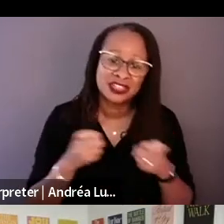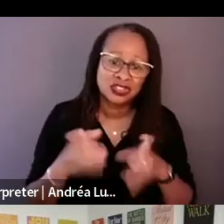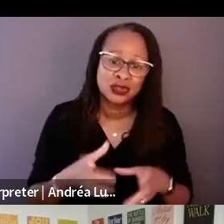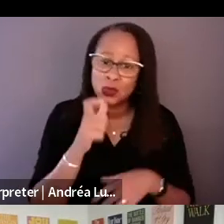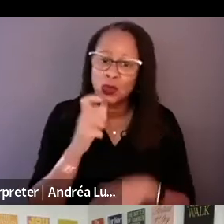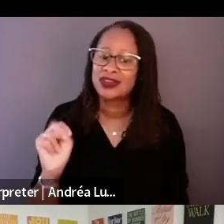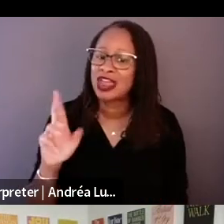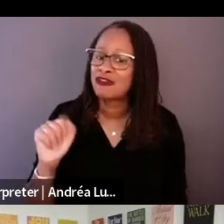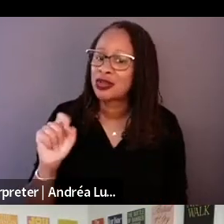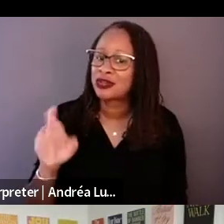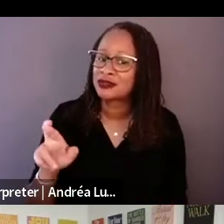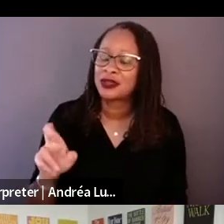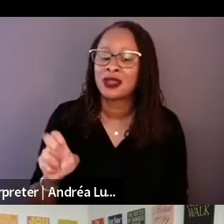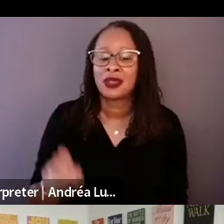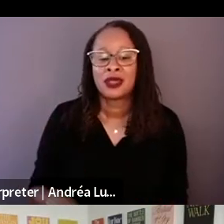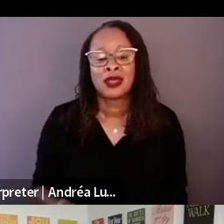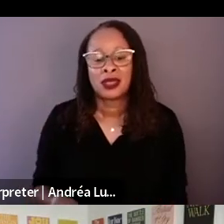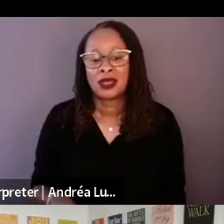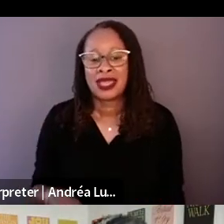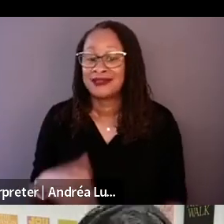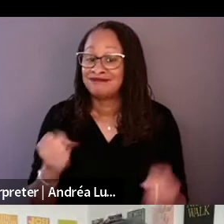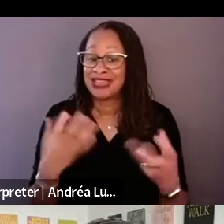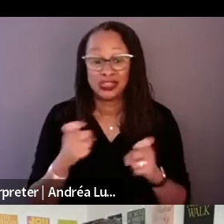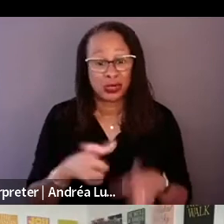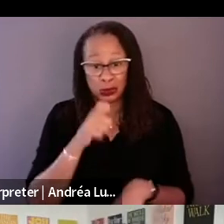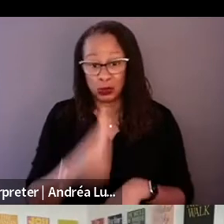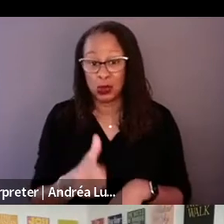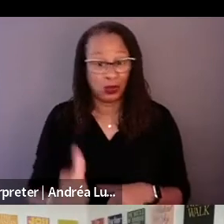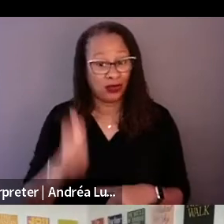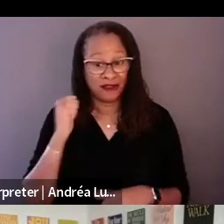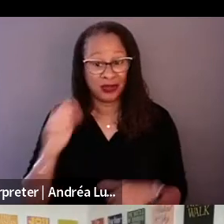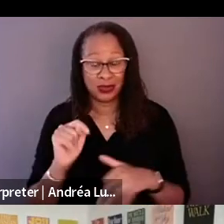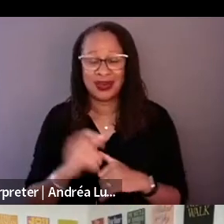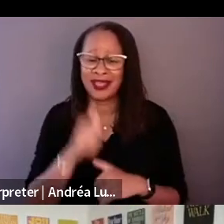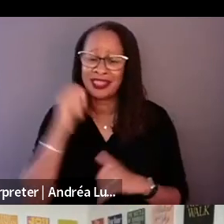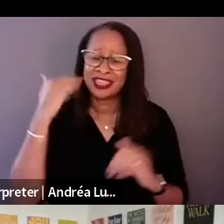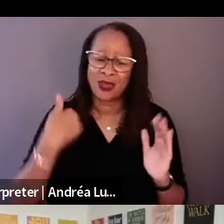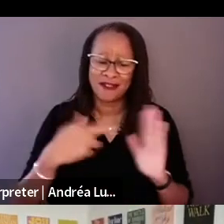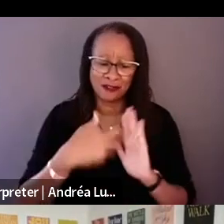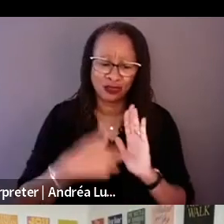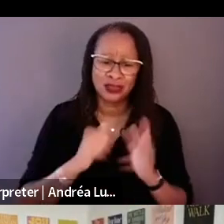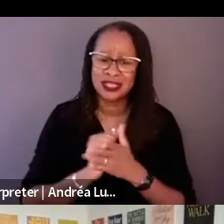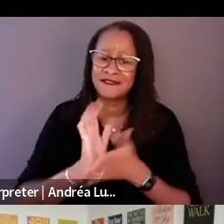I don't think that there's rules in film making in fiction and nonfiction.